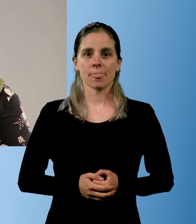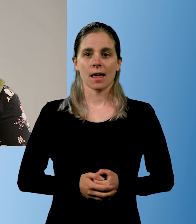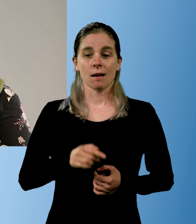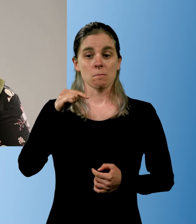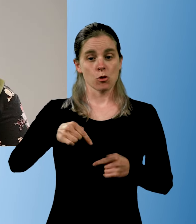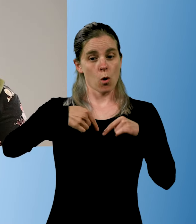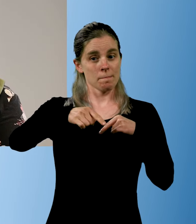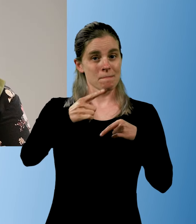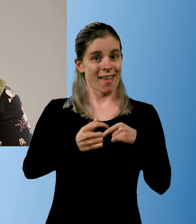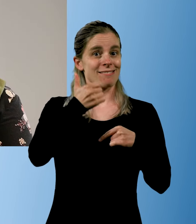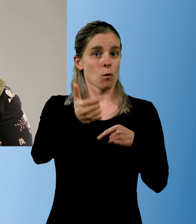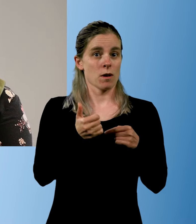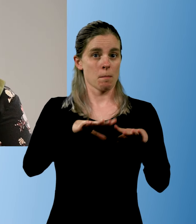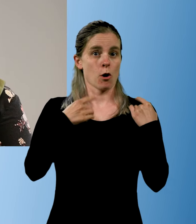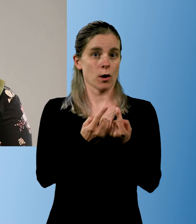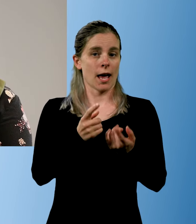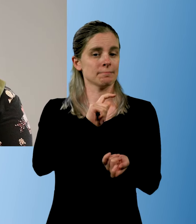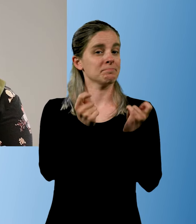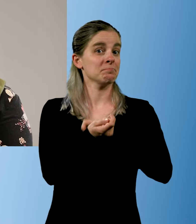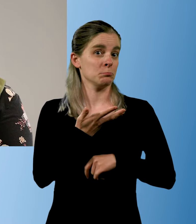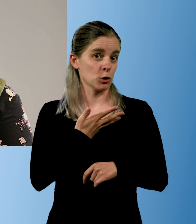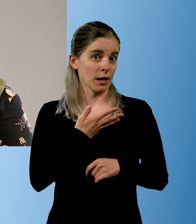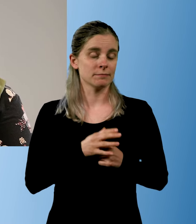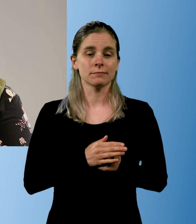He has changed a lot in the last year at kindergarten.